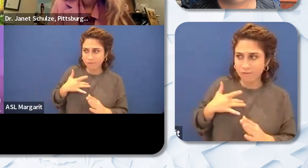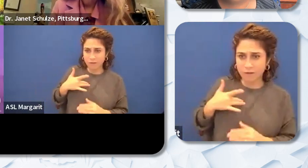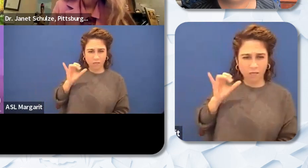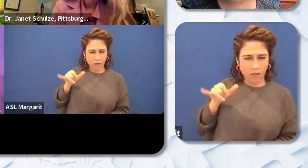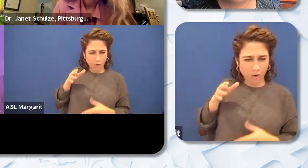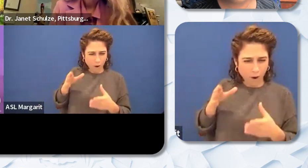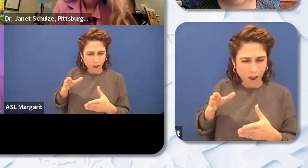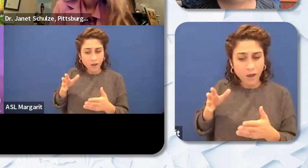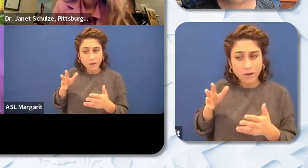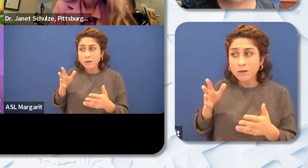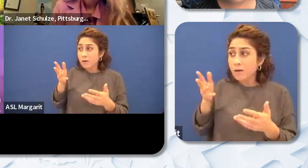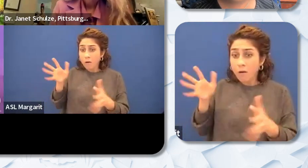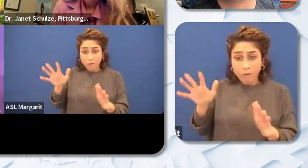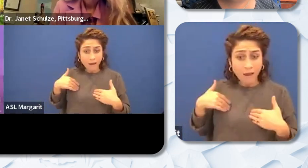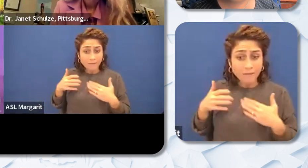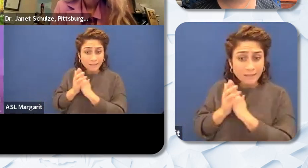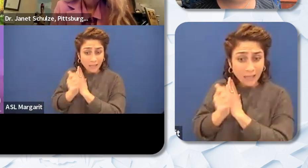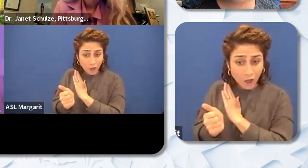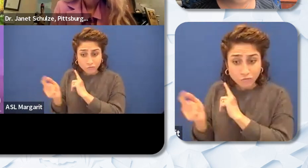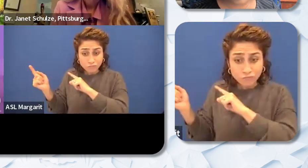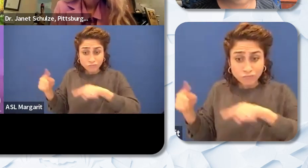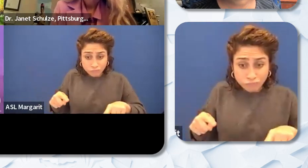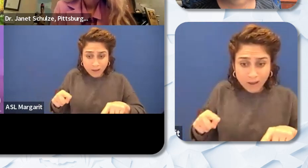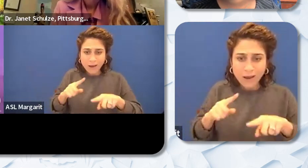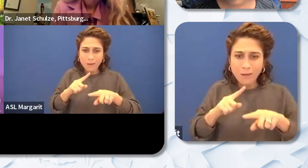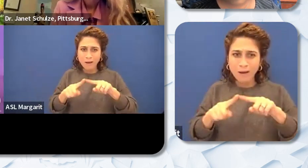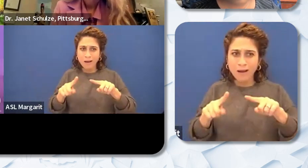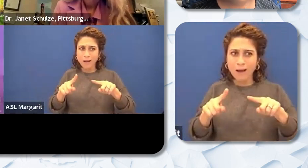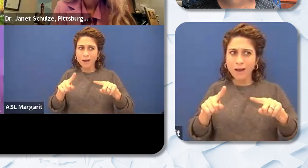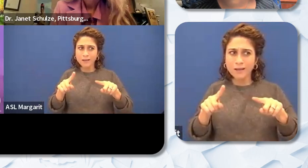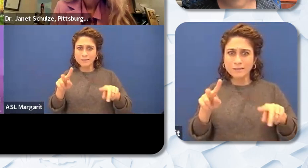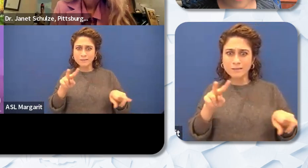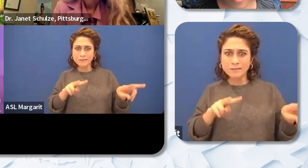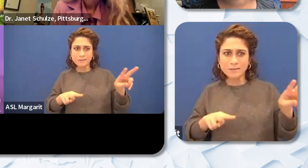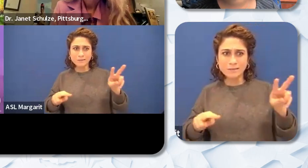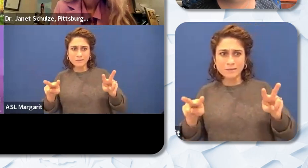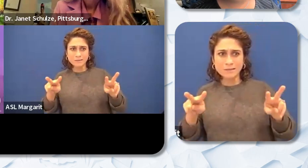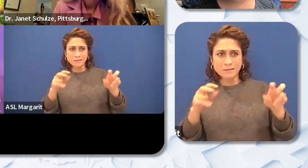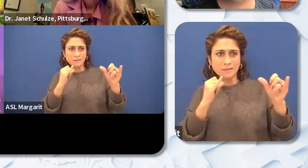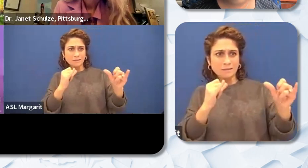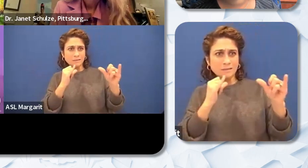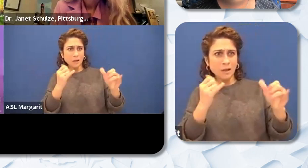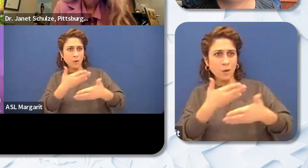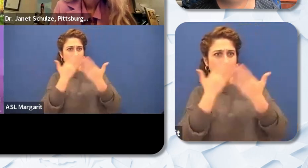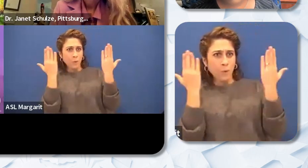have all the skills. But if you don't have the confidence then how you going to perform? And